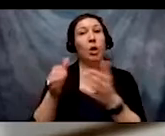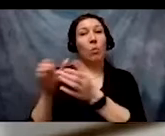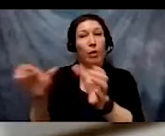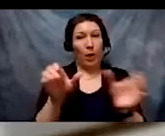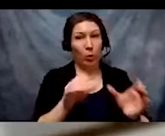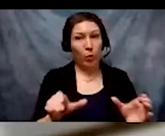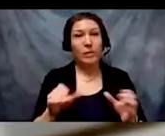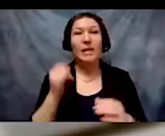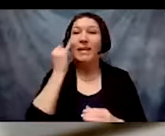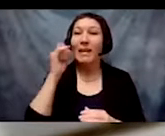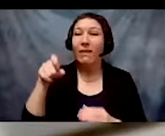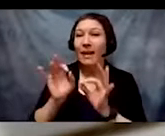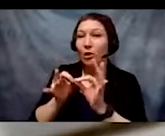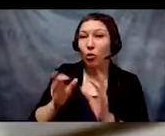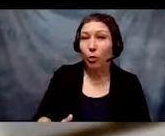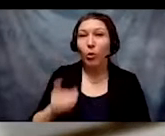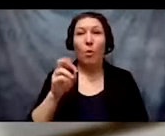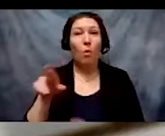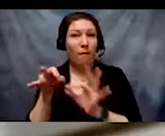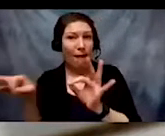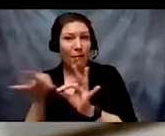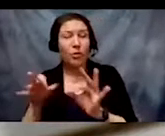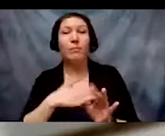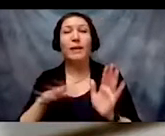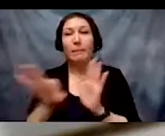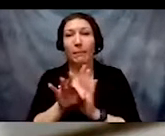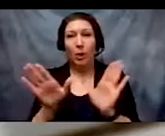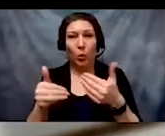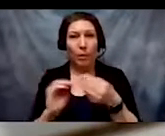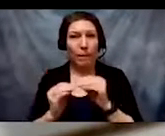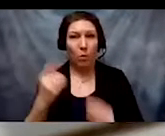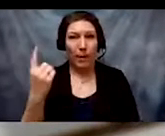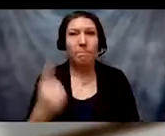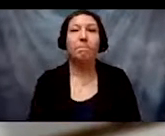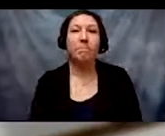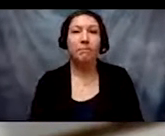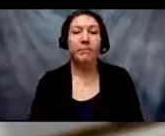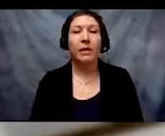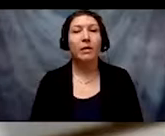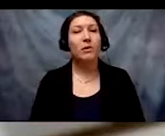The breakout time is short, only 8 minutes and we will give a broadcast notification